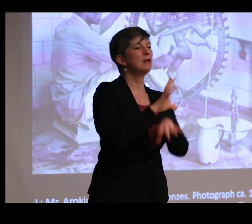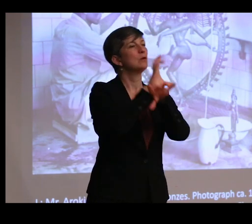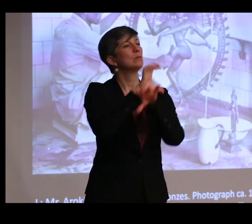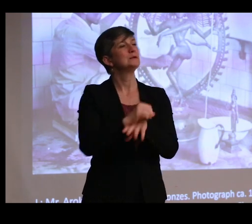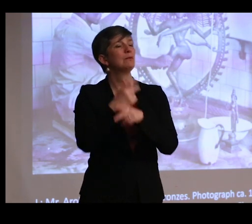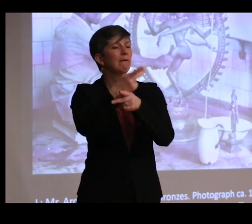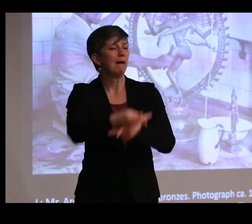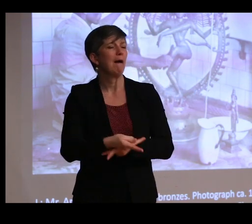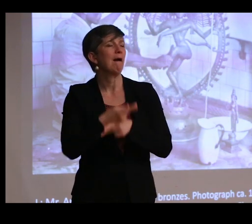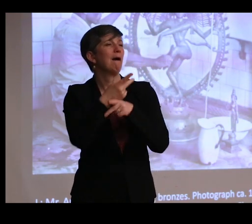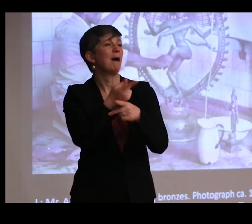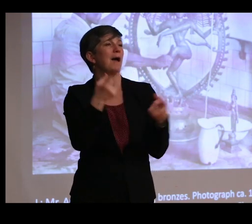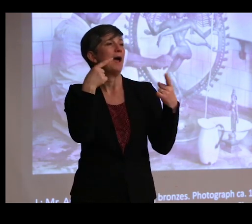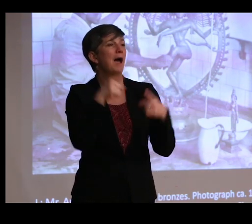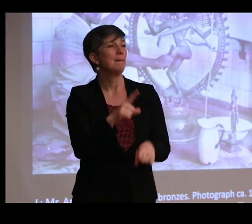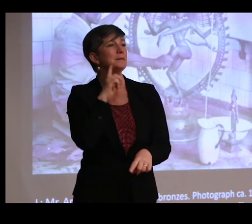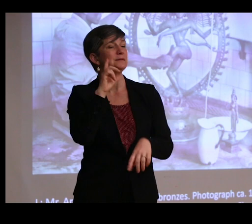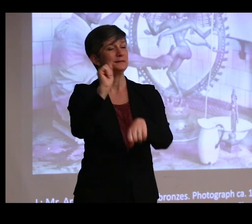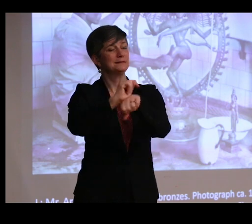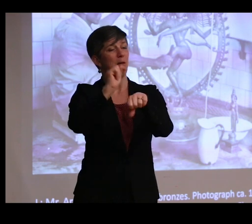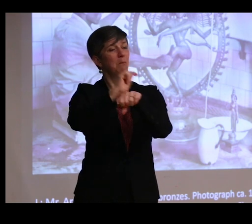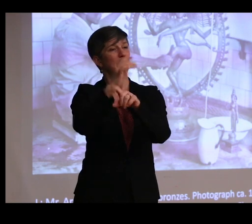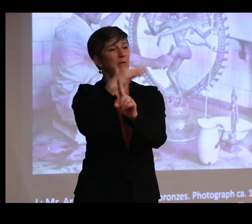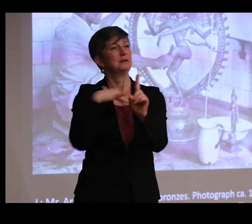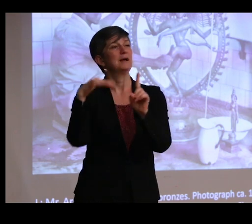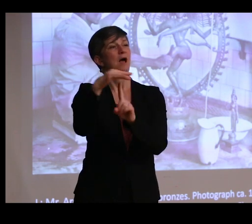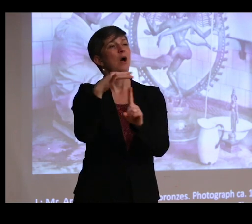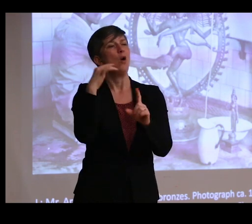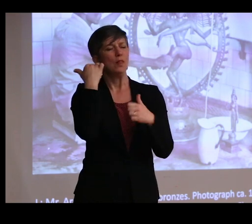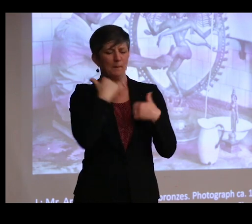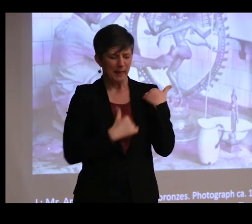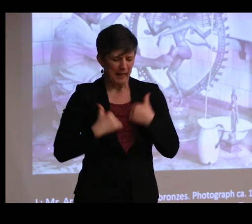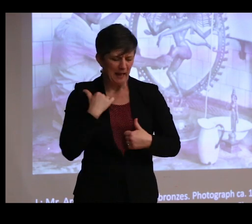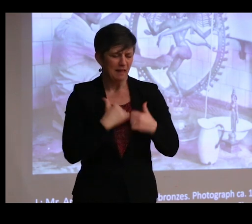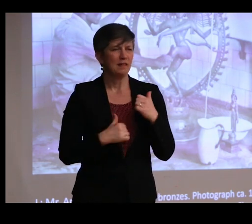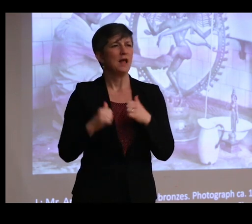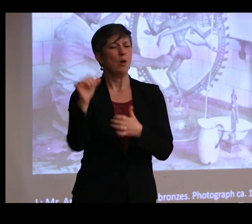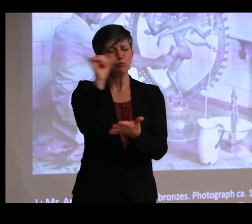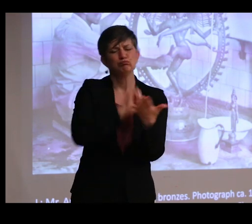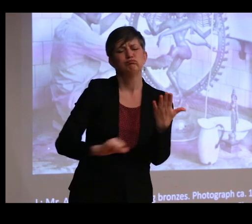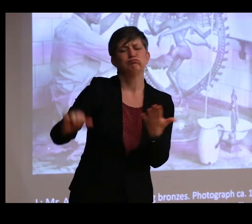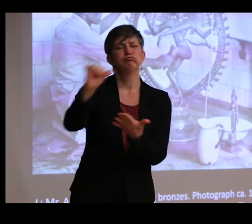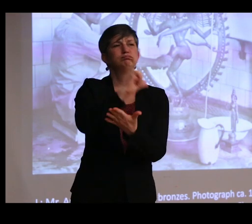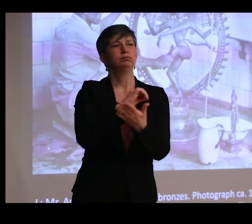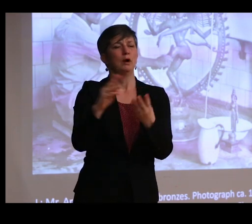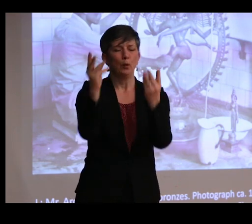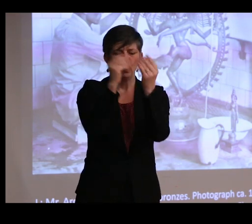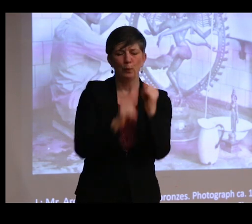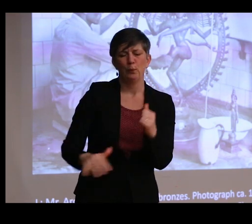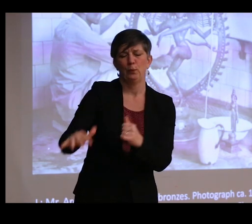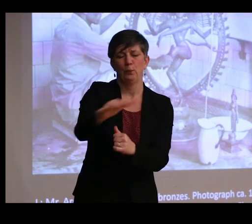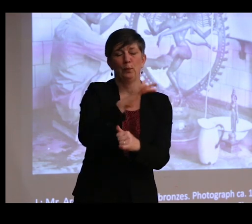takes place within the Hindu temple context-- the bathing, the washing, the anointing, the coating, and eventually the public veneration